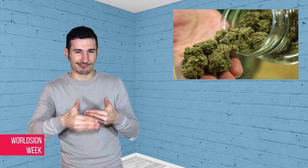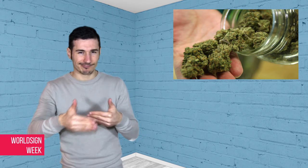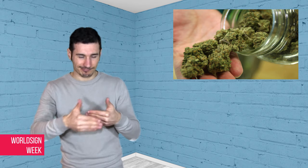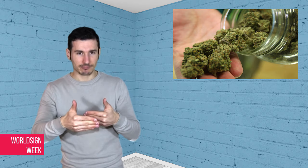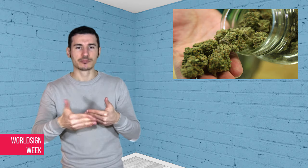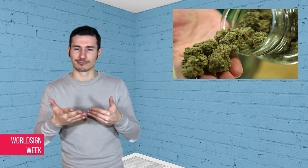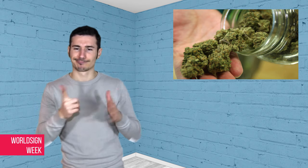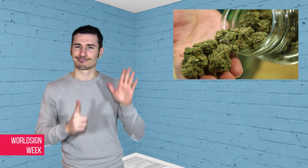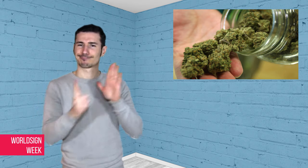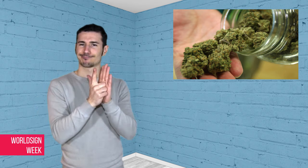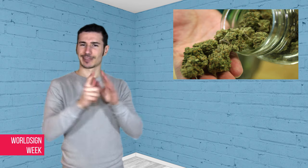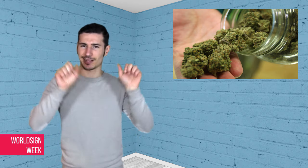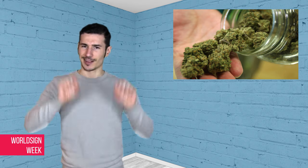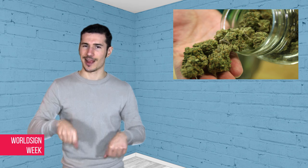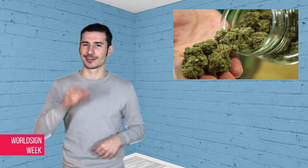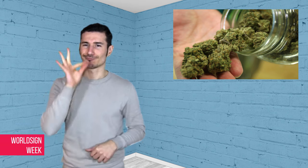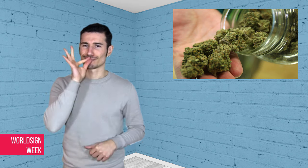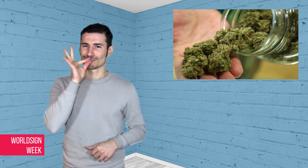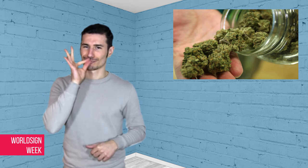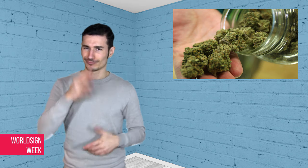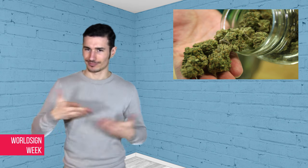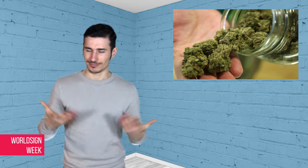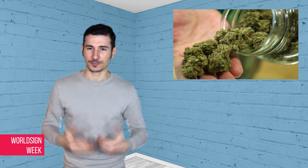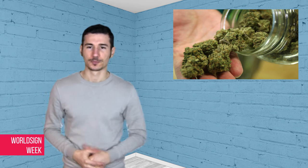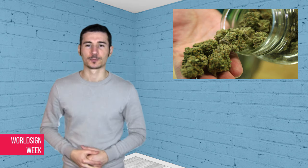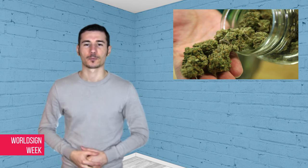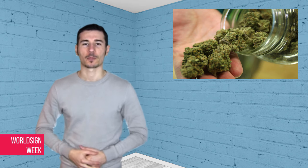punishments including life imprisonment